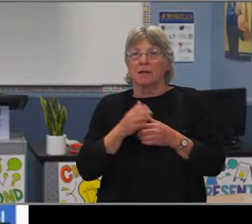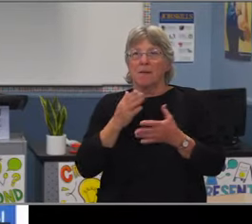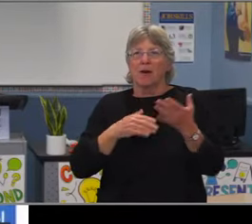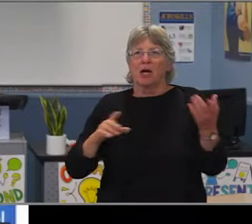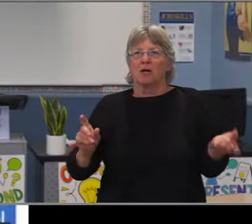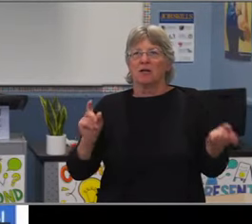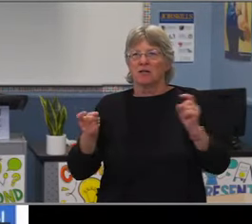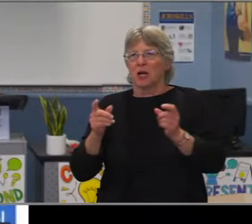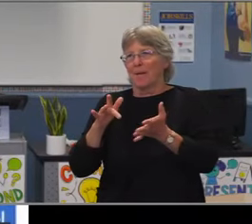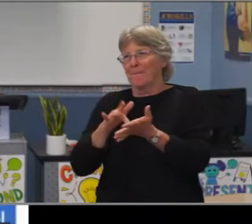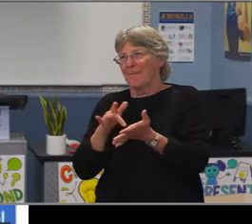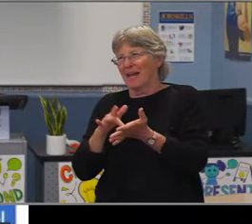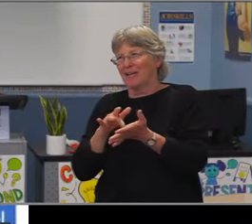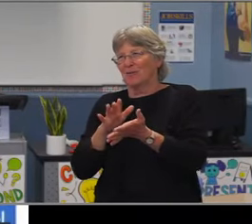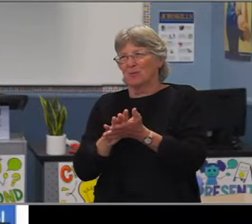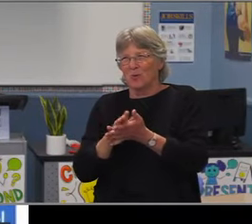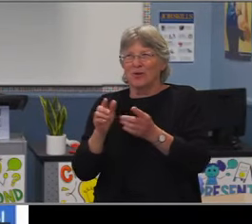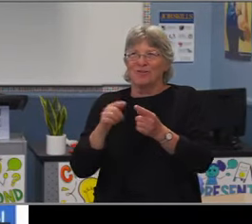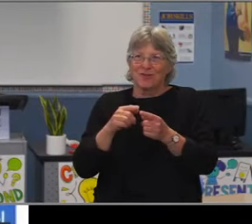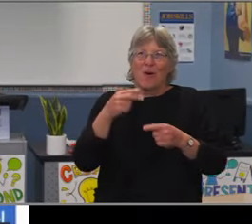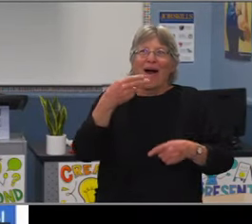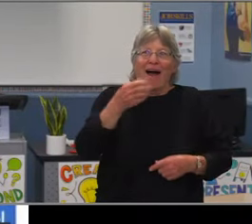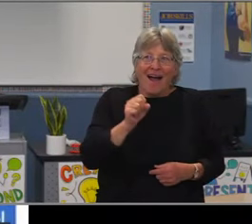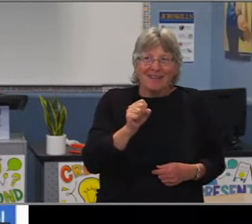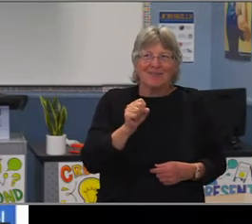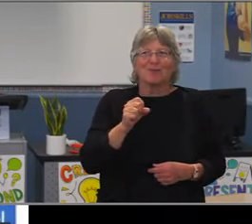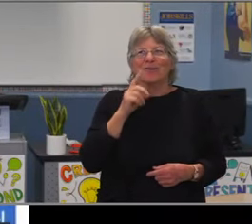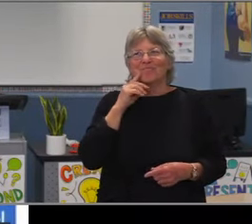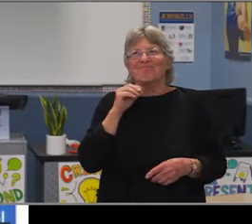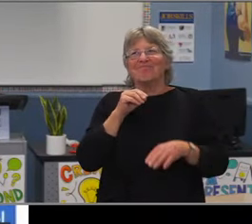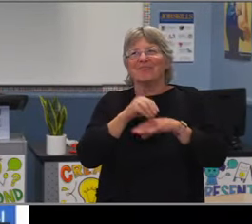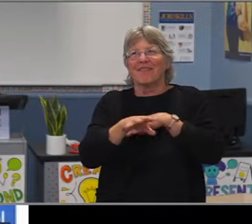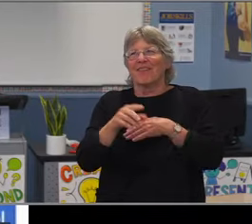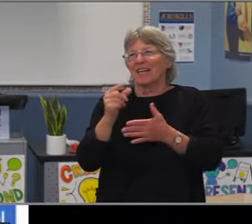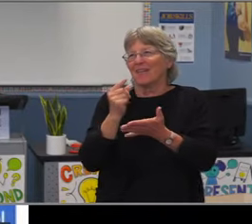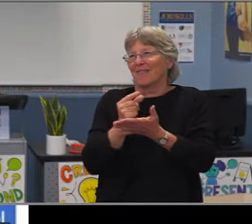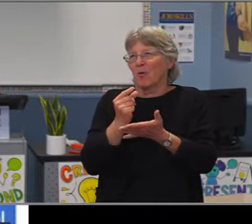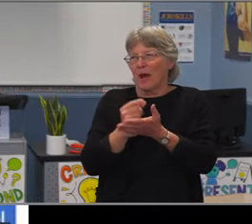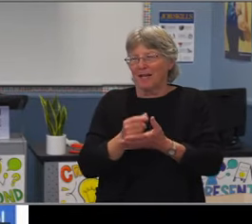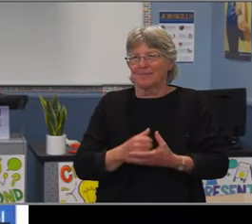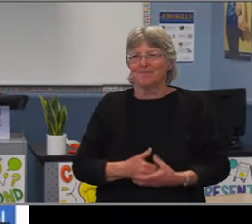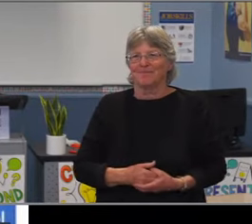They've been in an accelerated course, and they're more... They're just better prepared to,